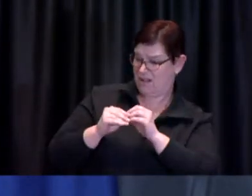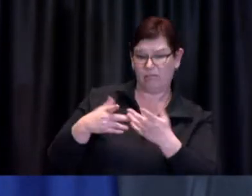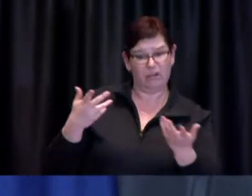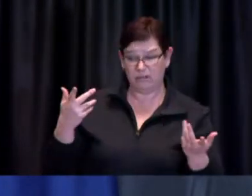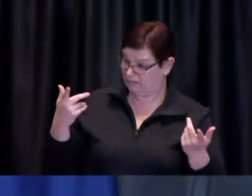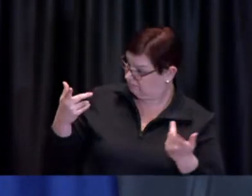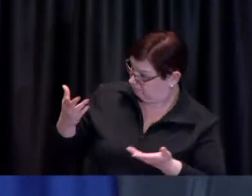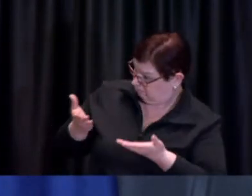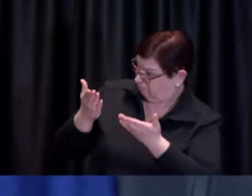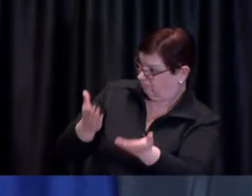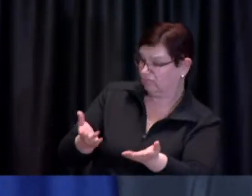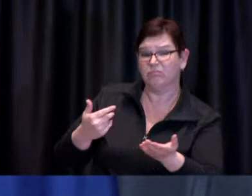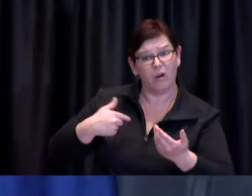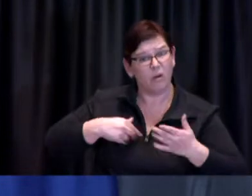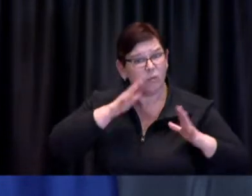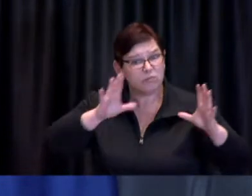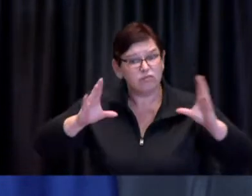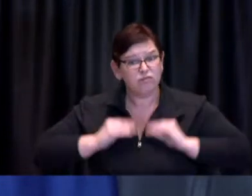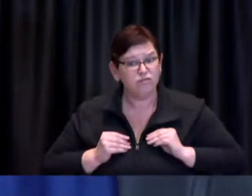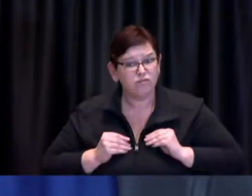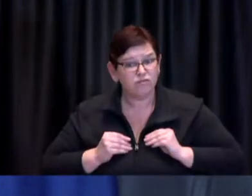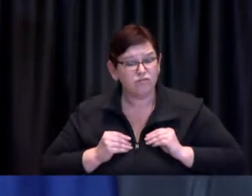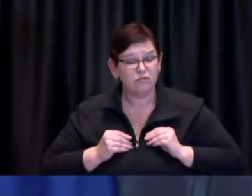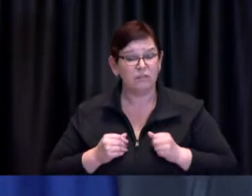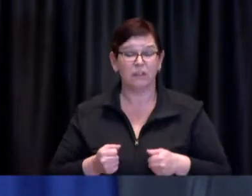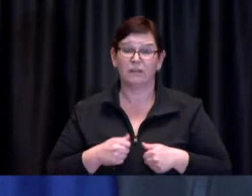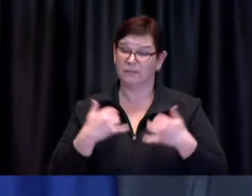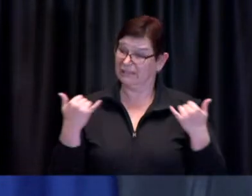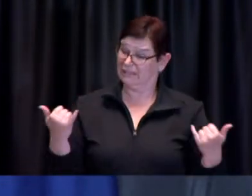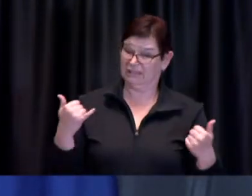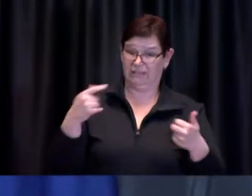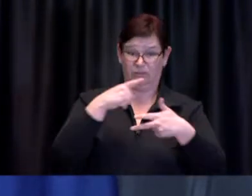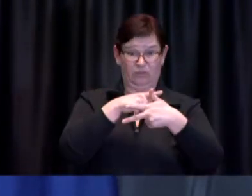measures we have in place I think this week is a real moment of truth because I think we can turn